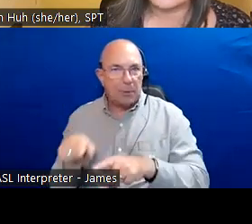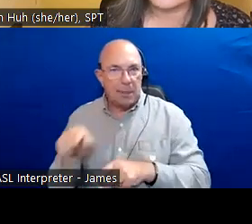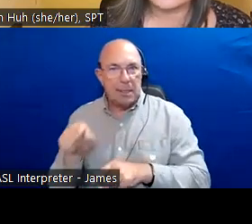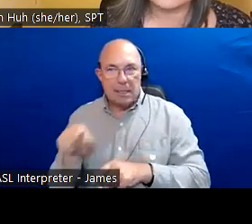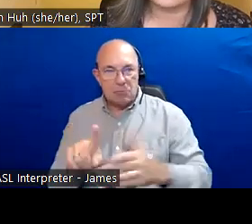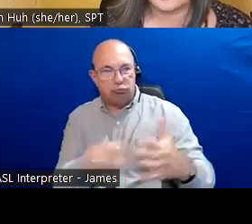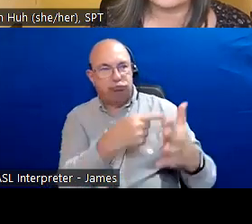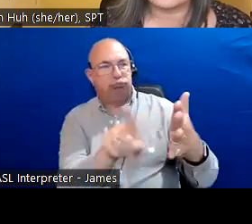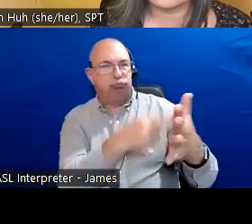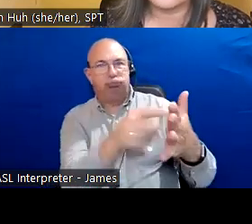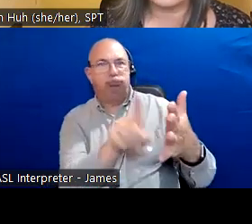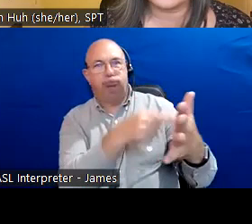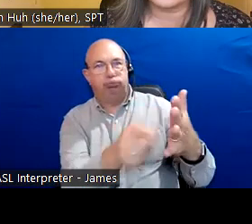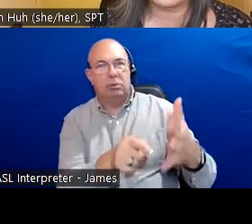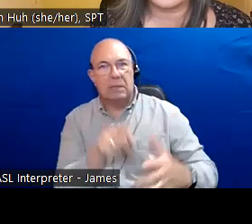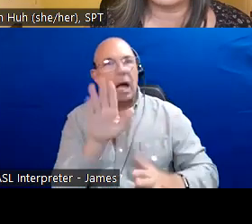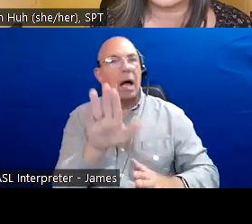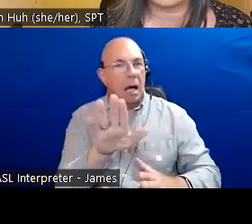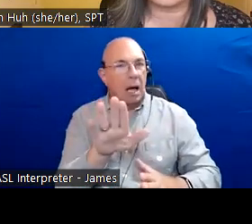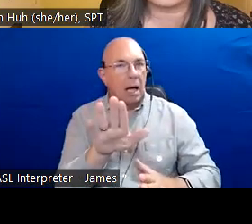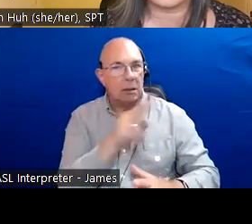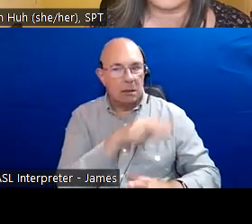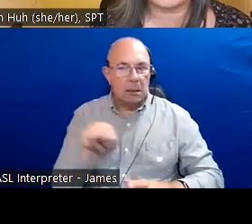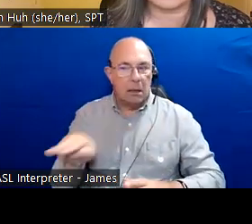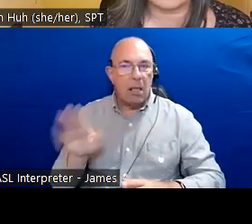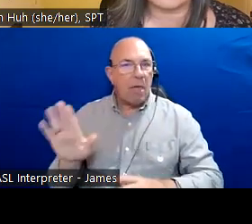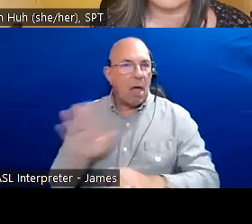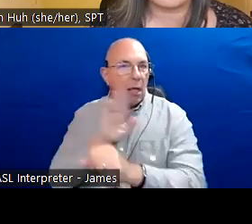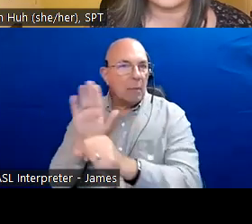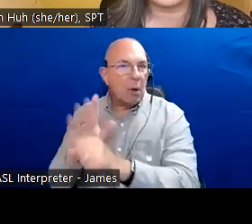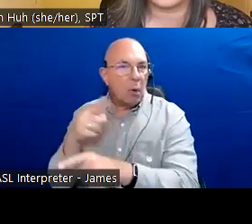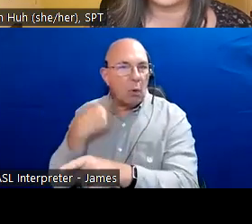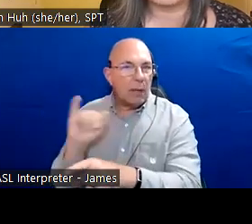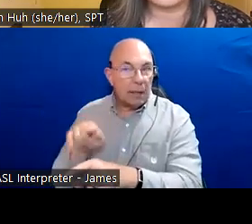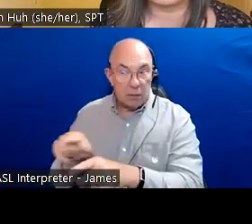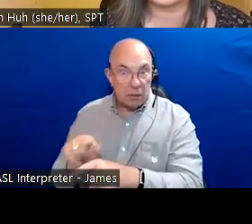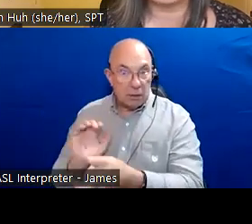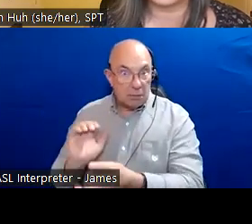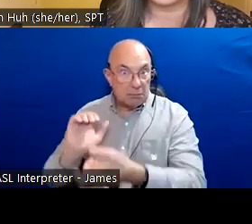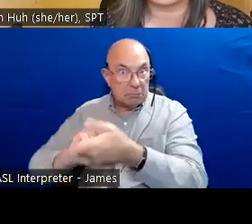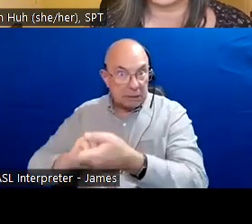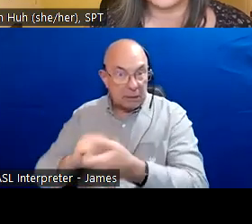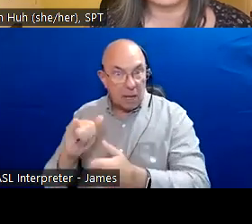Happy pride and happy indigenous history month. So, welcome to our event. We are really excited to be hosting some wonderful guest speakers.